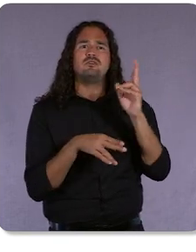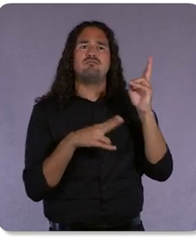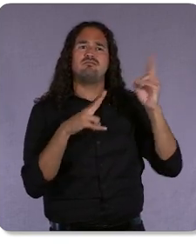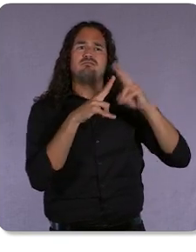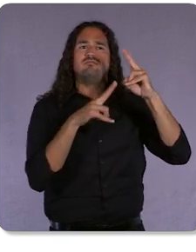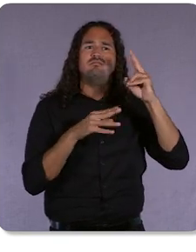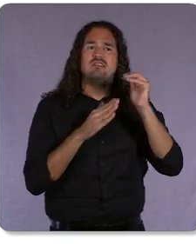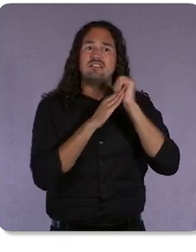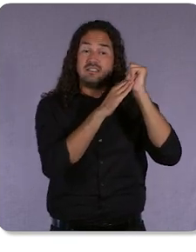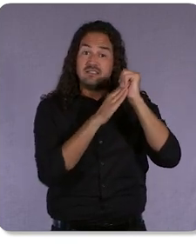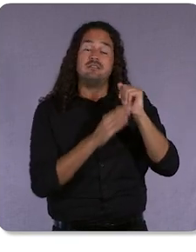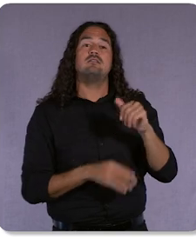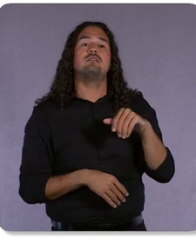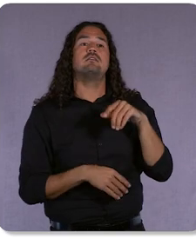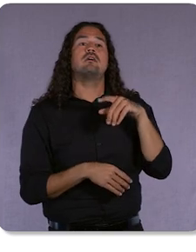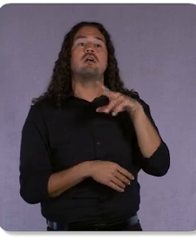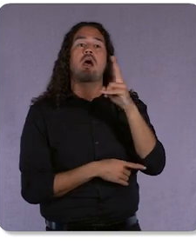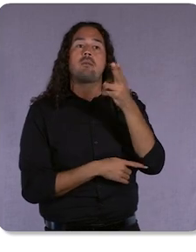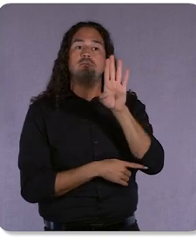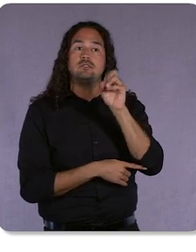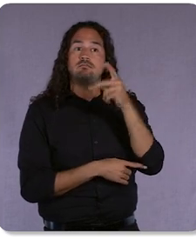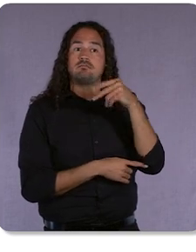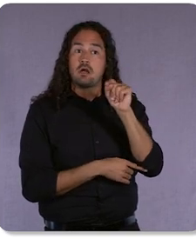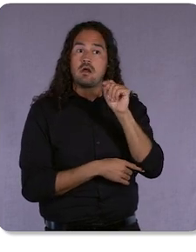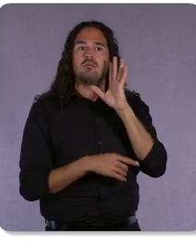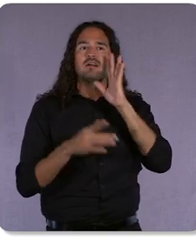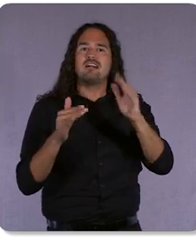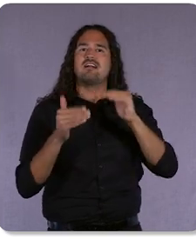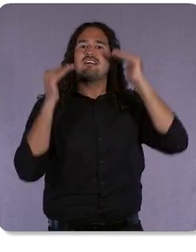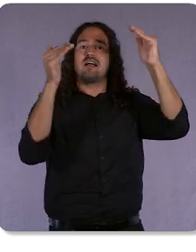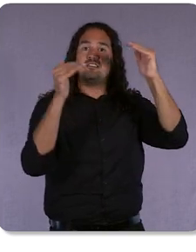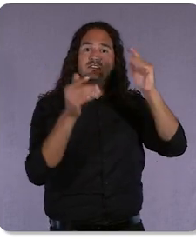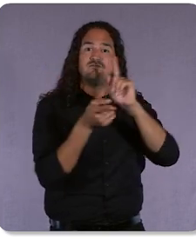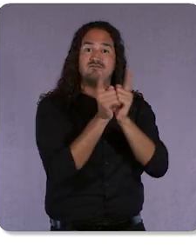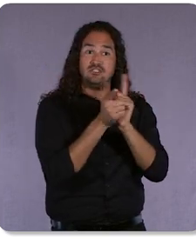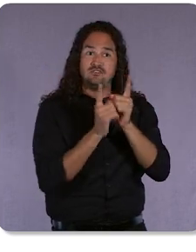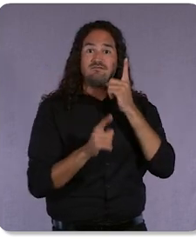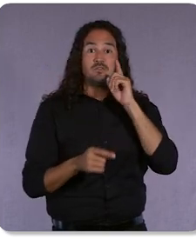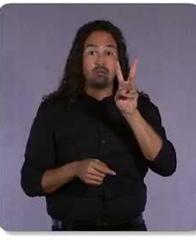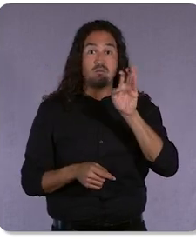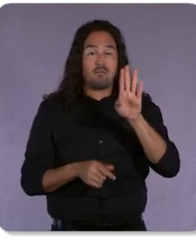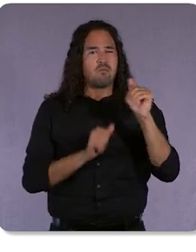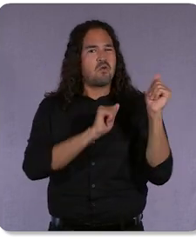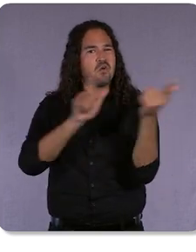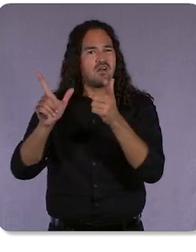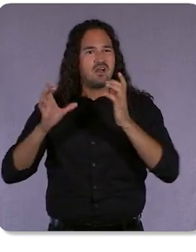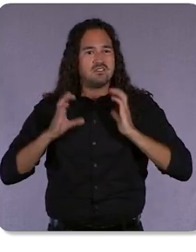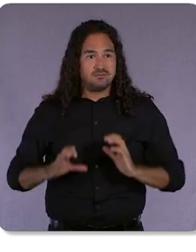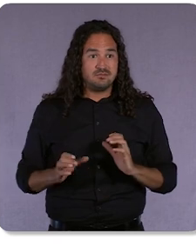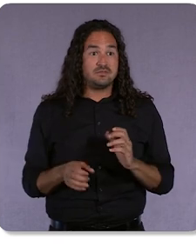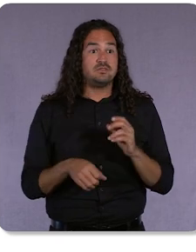for the web for all of their clients. If you use Tealium, Segment, mParticle,